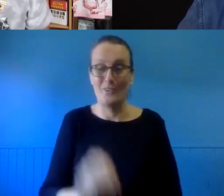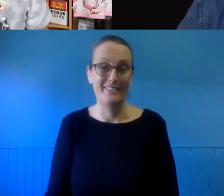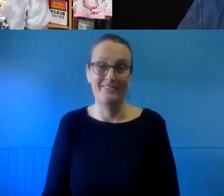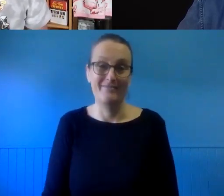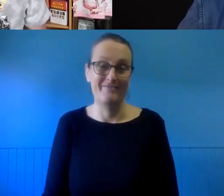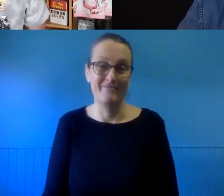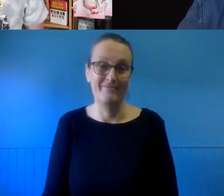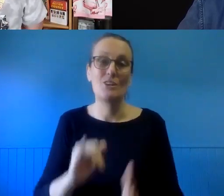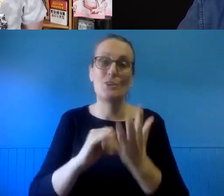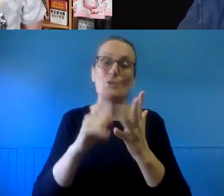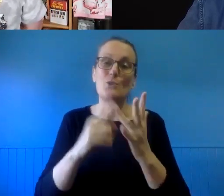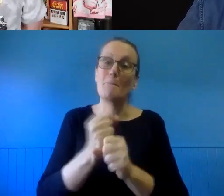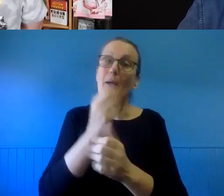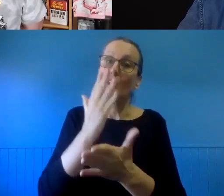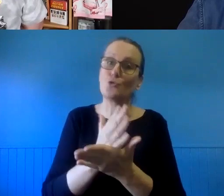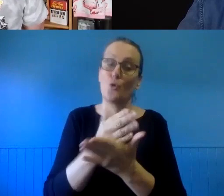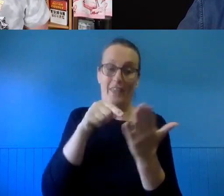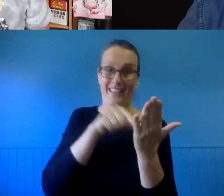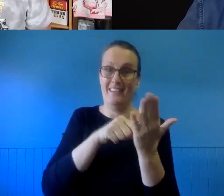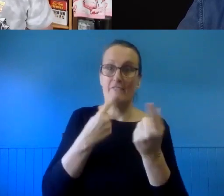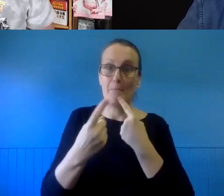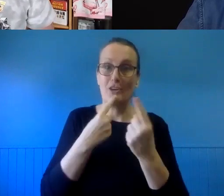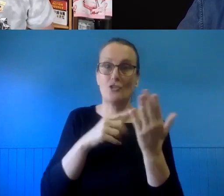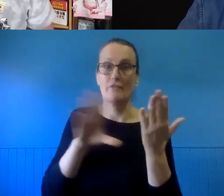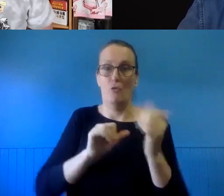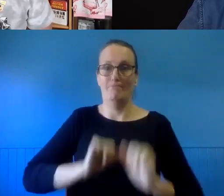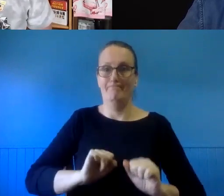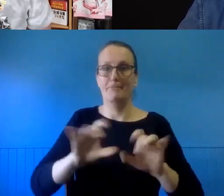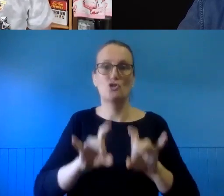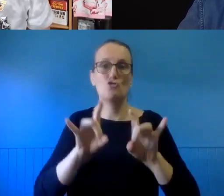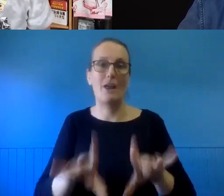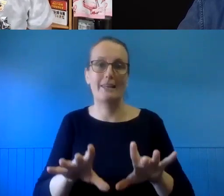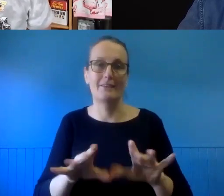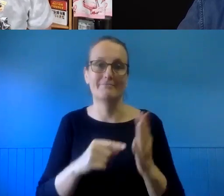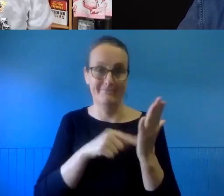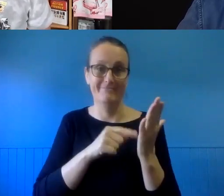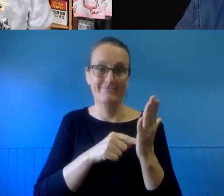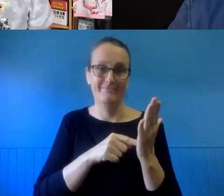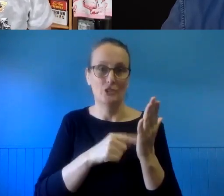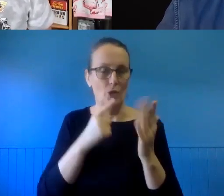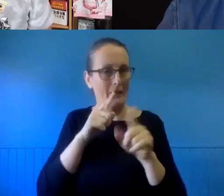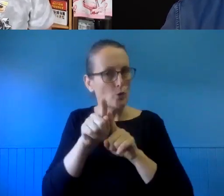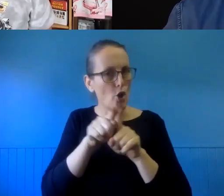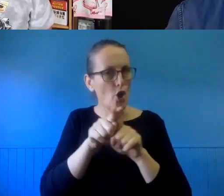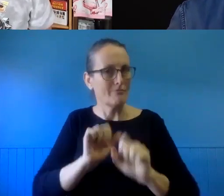And so, making sure that you're looking at information that relates to the Australian system when you are educating yourself is important.